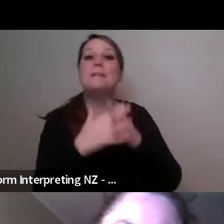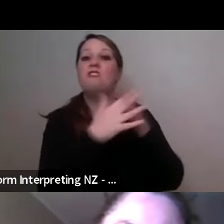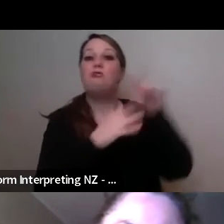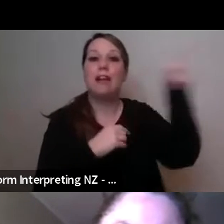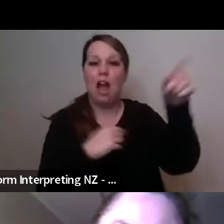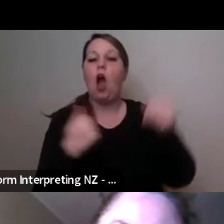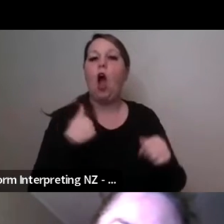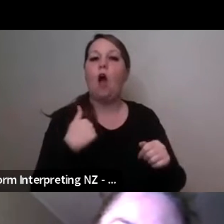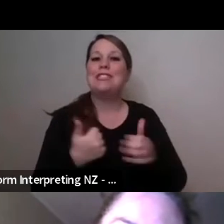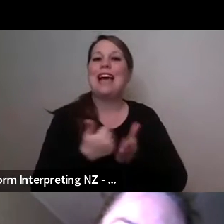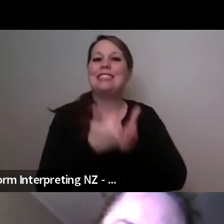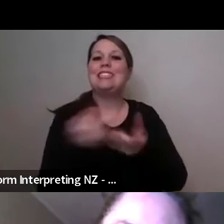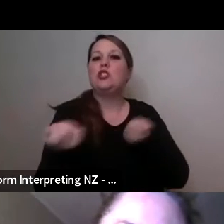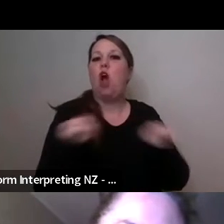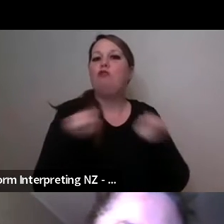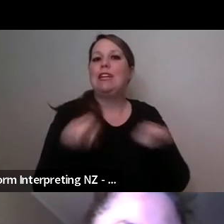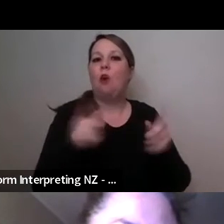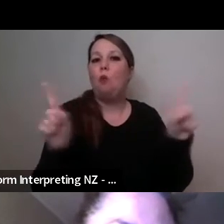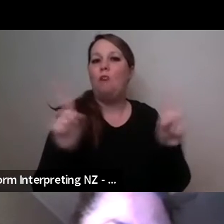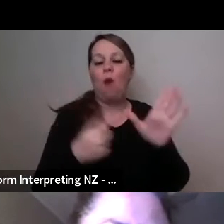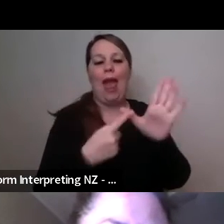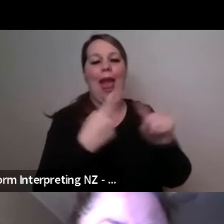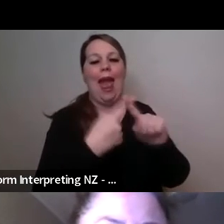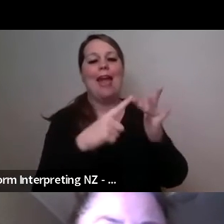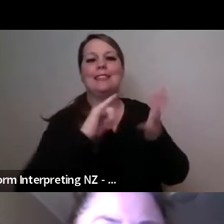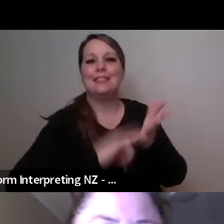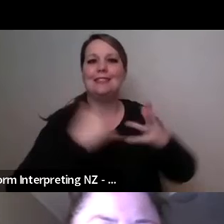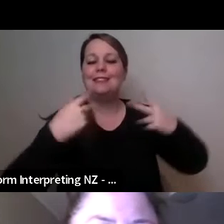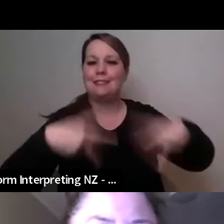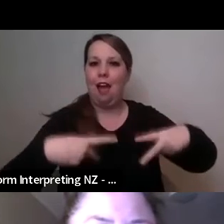I had to navigate the company as I'm sure Touch Compass and other companies and organizations